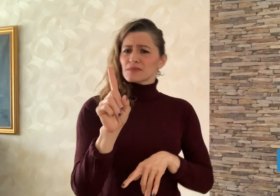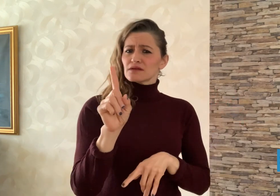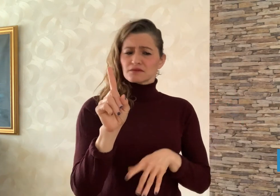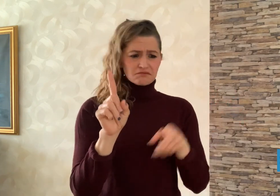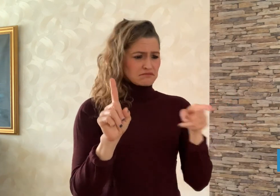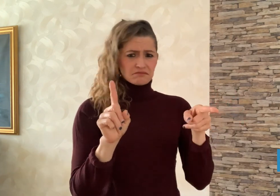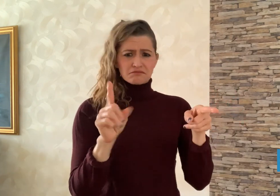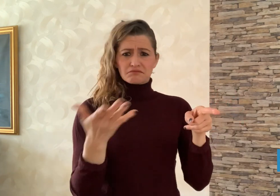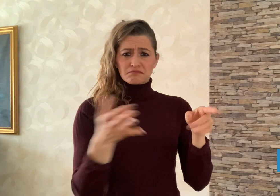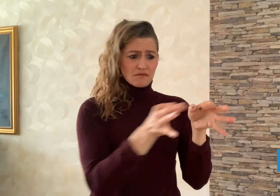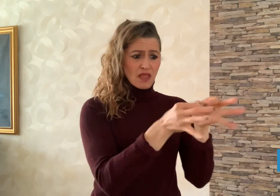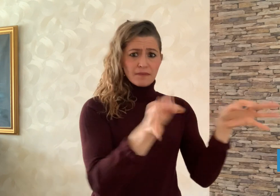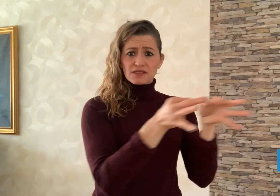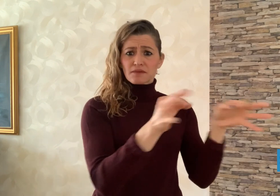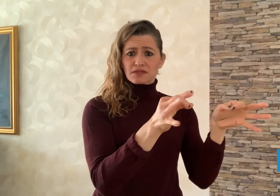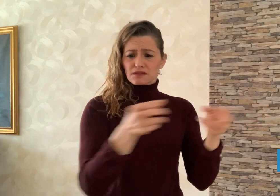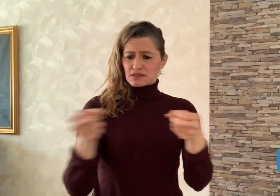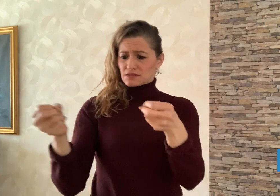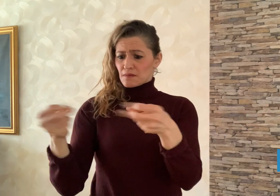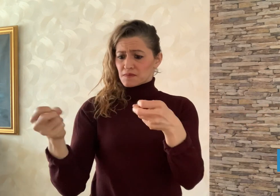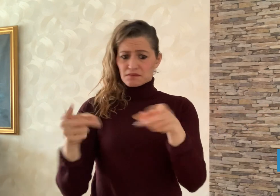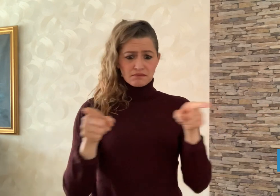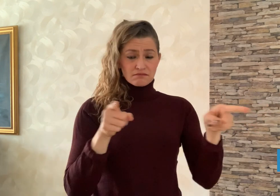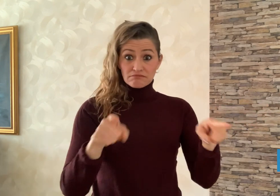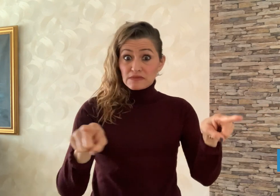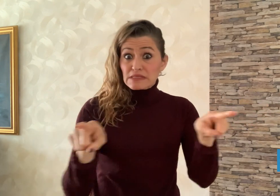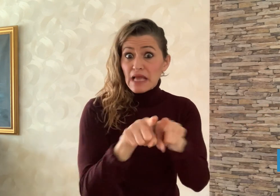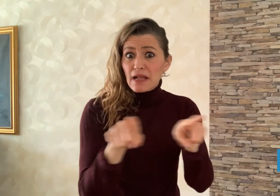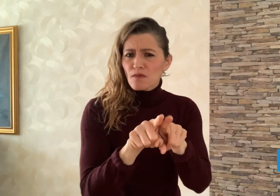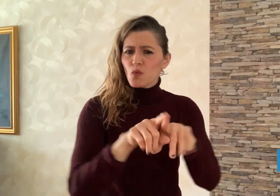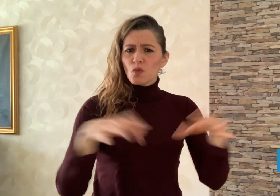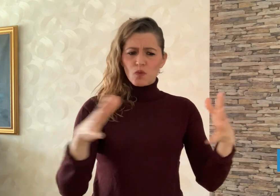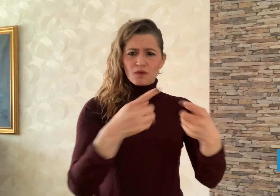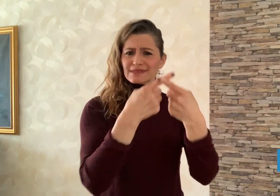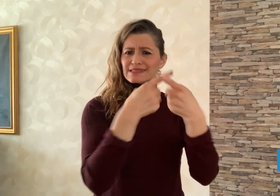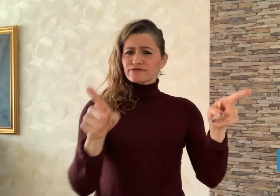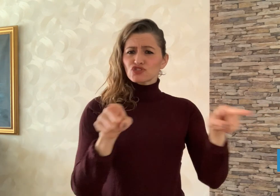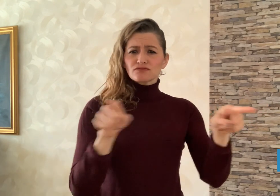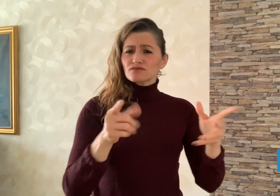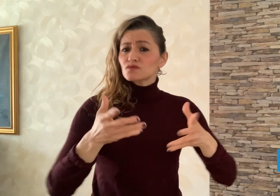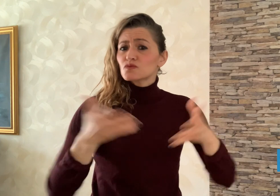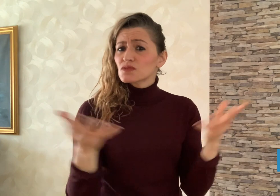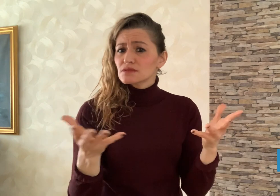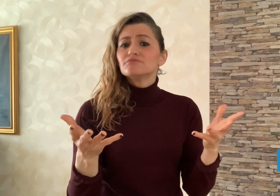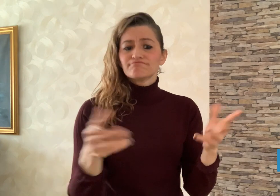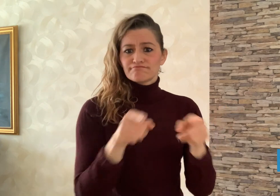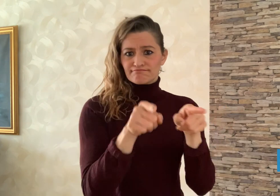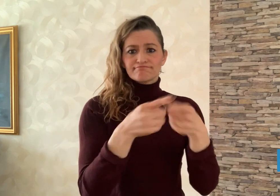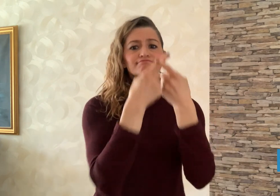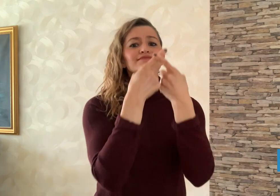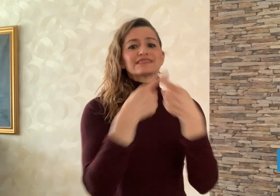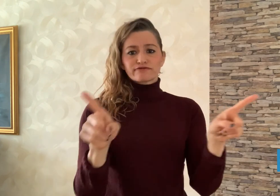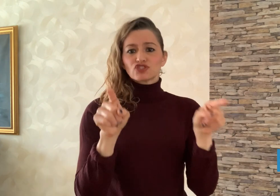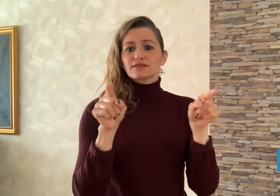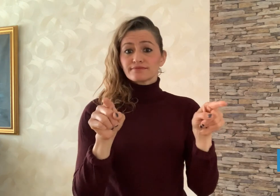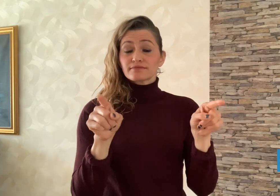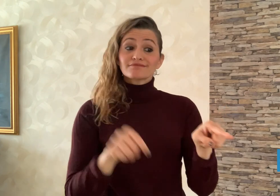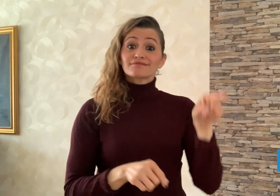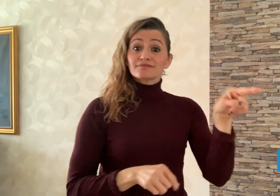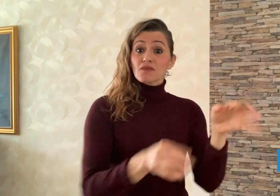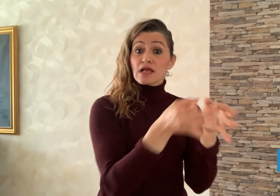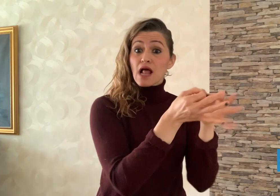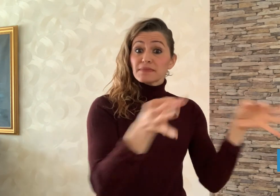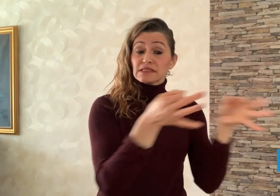captions and subtitles? Captions - either open or